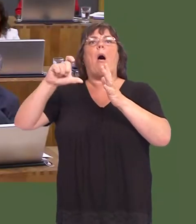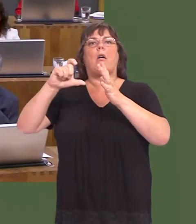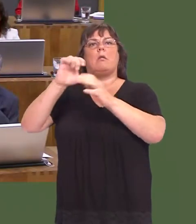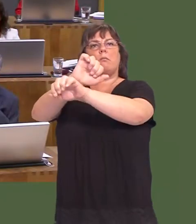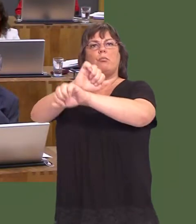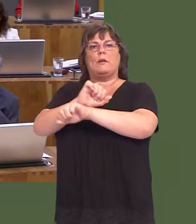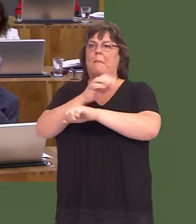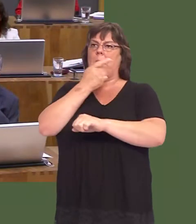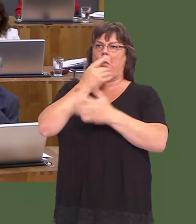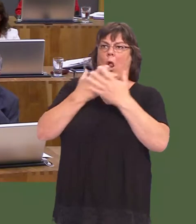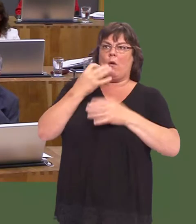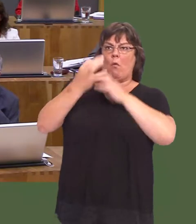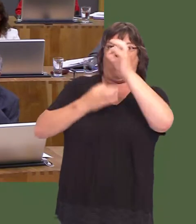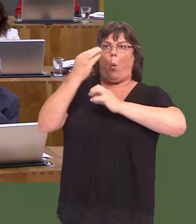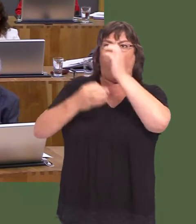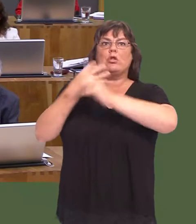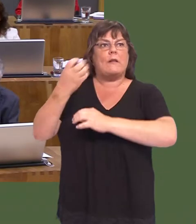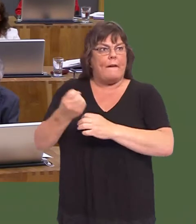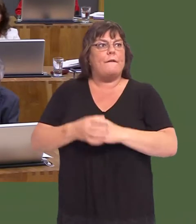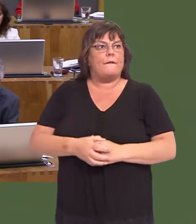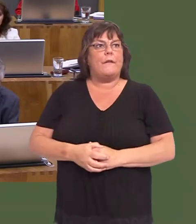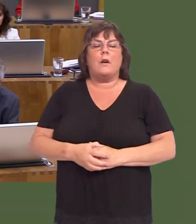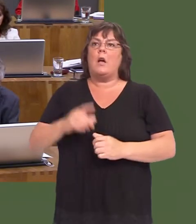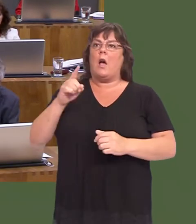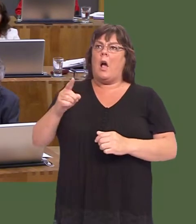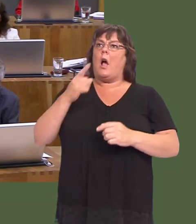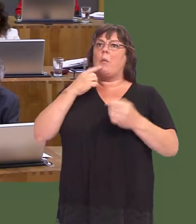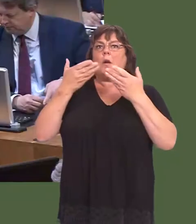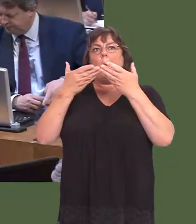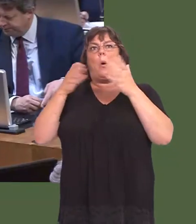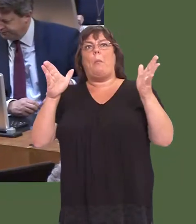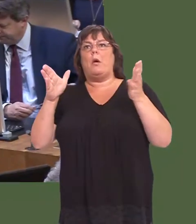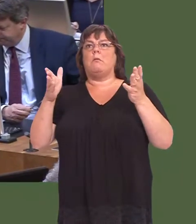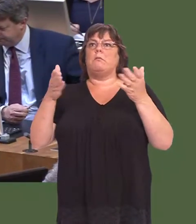did have a lot of questions, and those questions were dealt with by way of a public consultation.